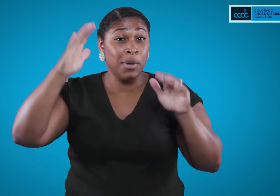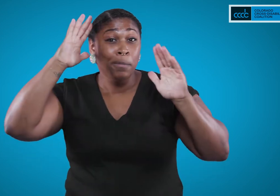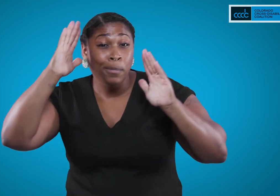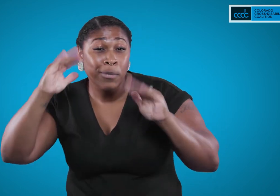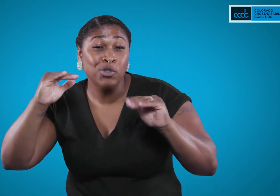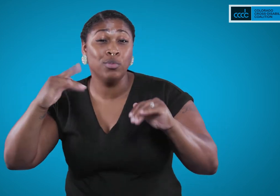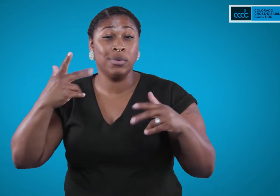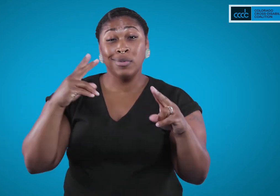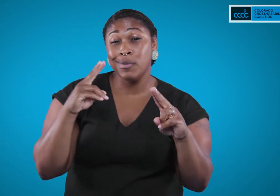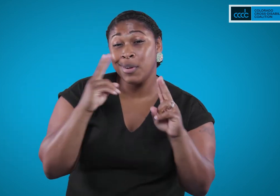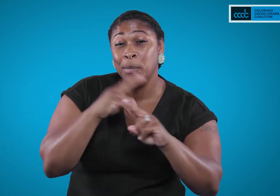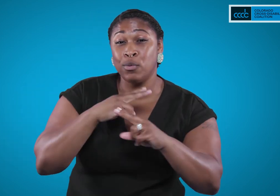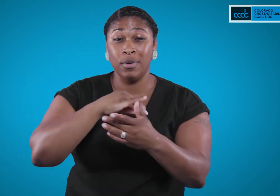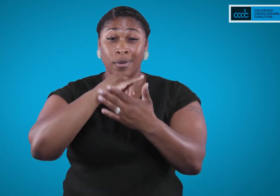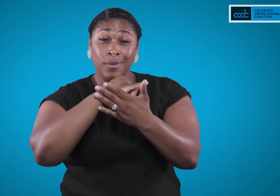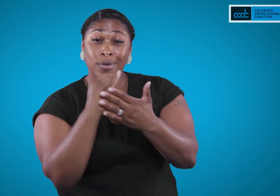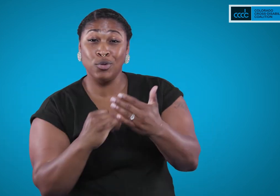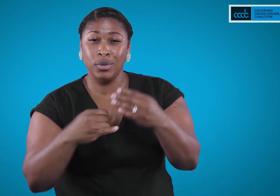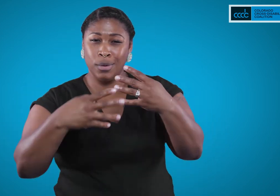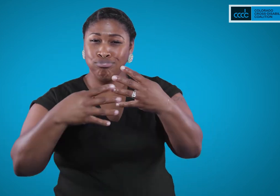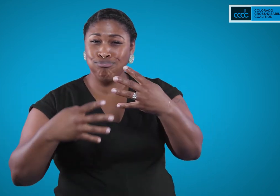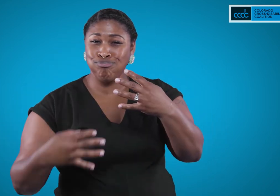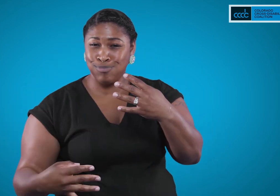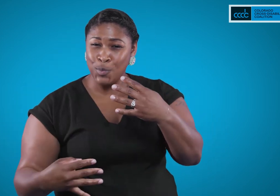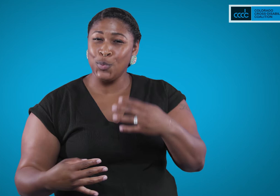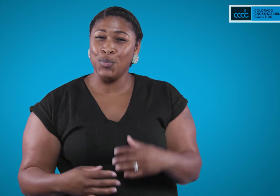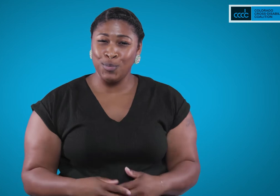expectations, humor, art, and more.